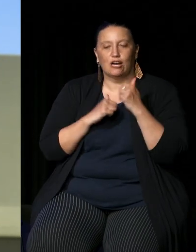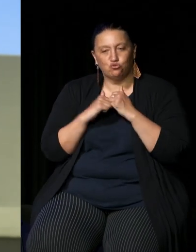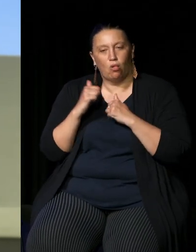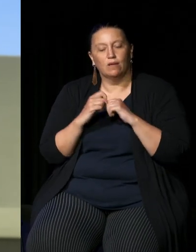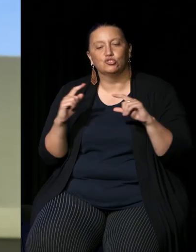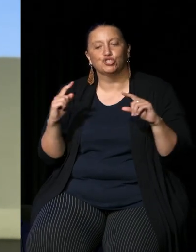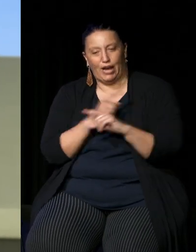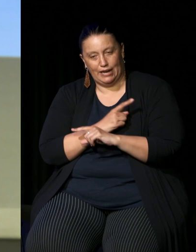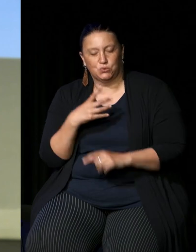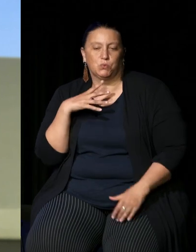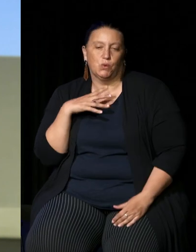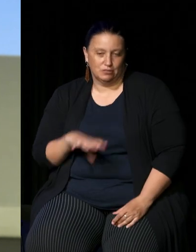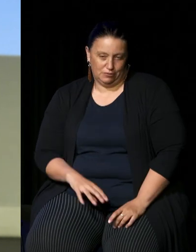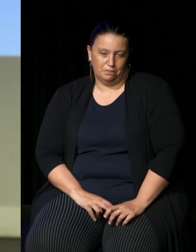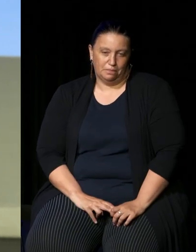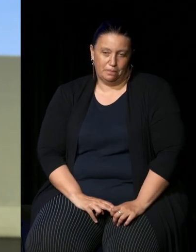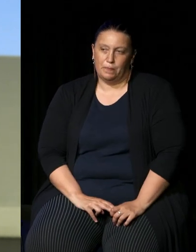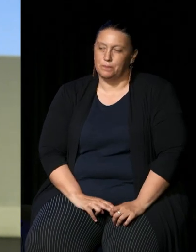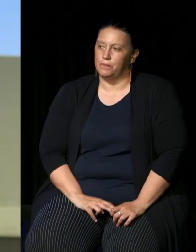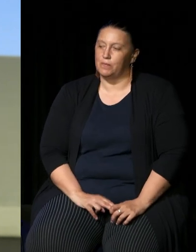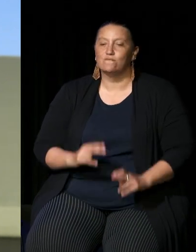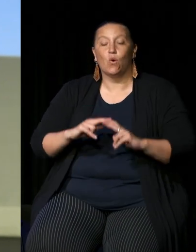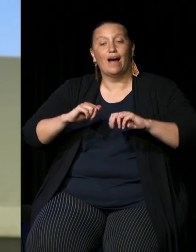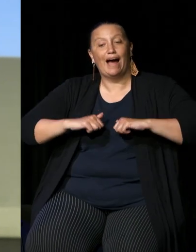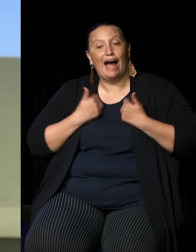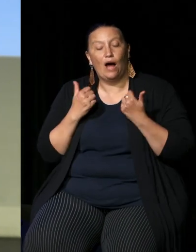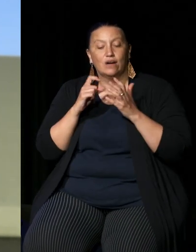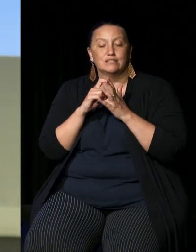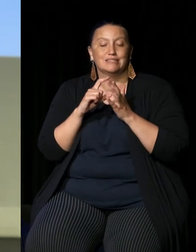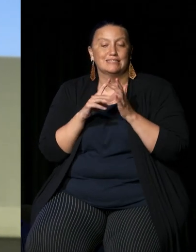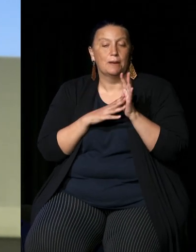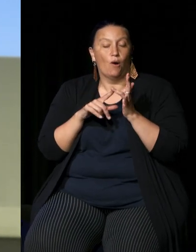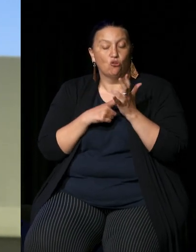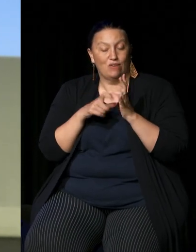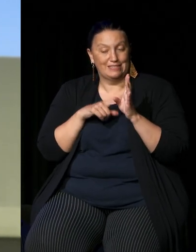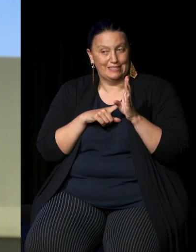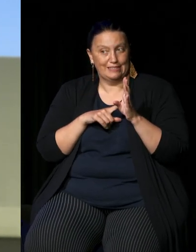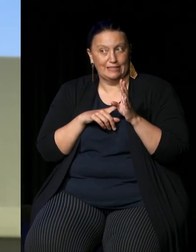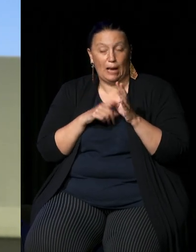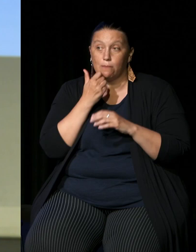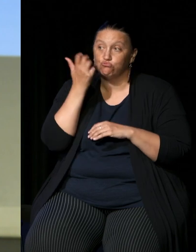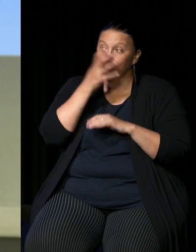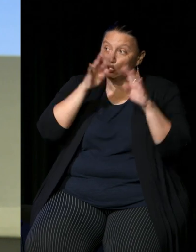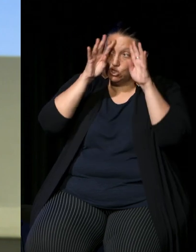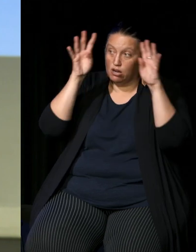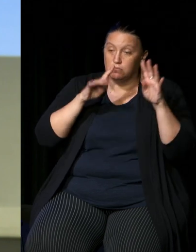so in our democracy Indigenous people are about three percent of the population so even though